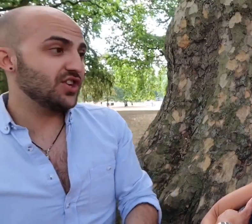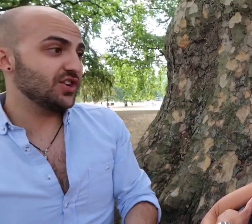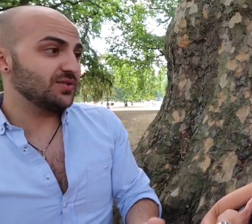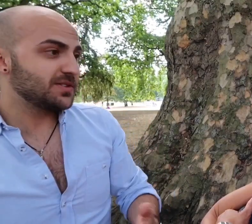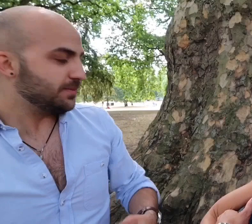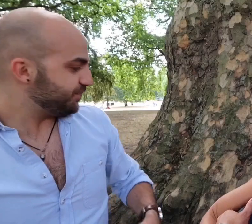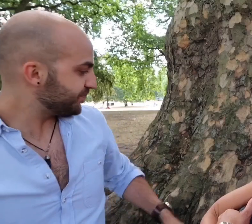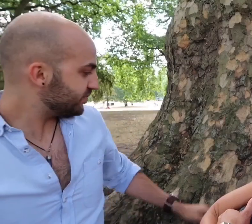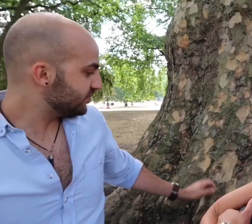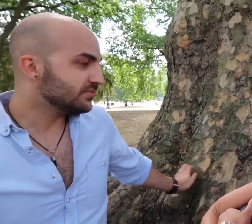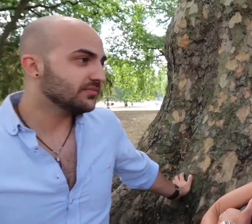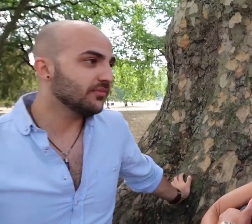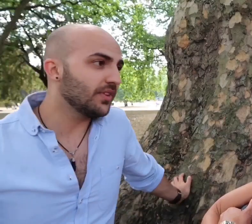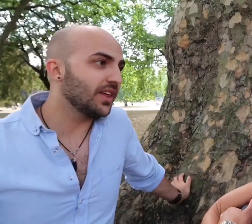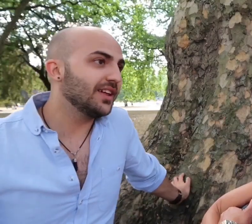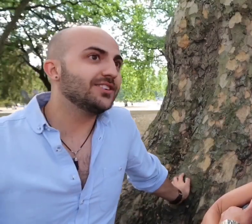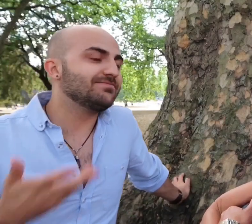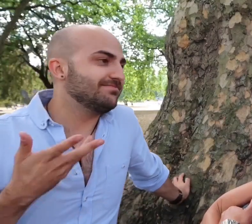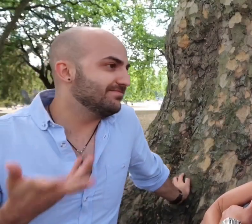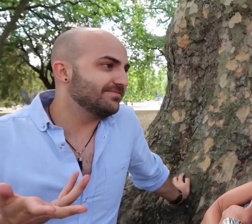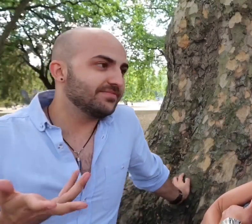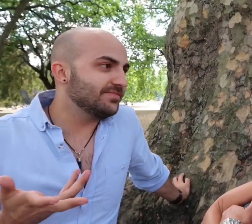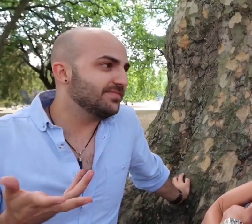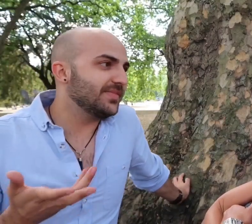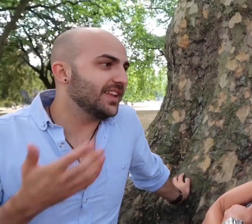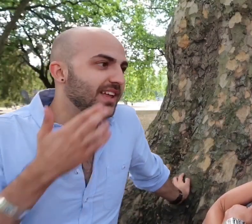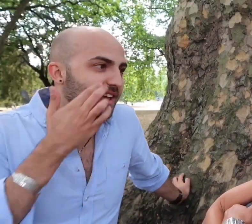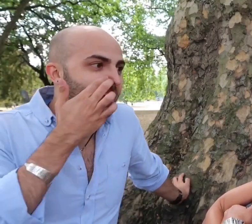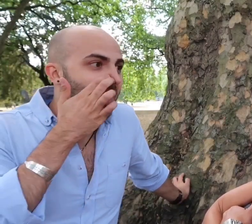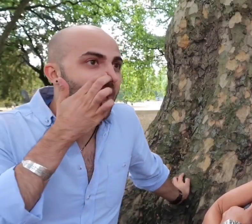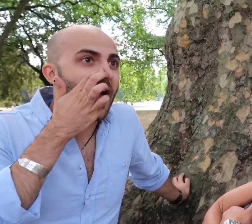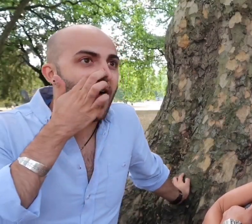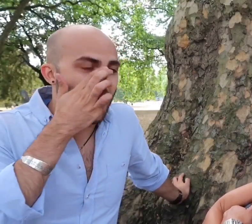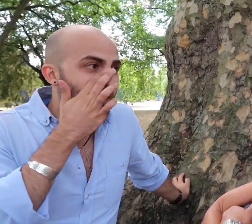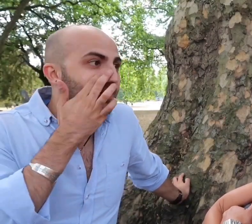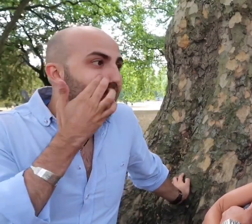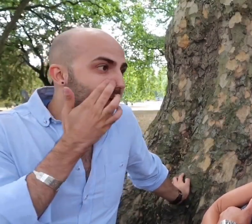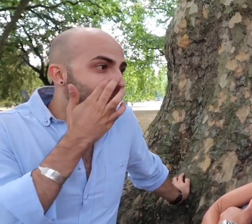the news. So that you can be Alim, grandson, grieving family member as